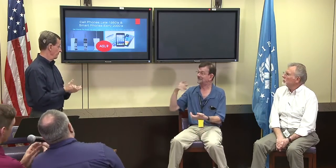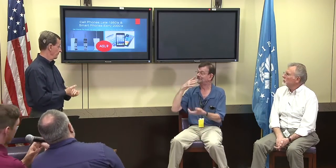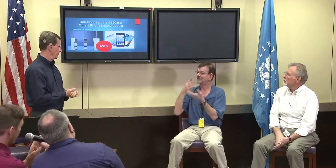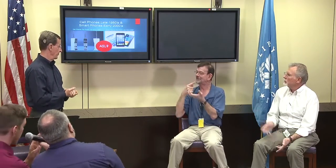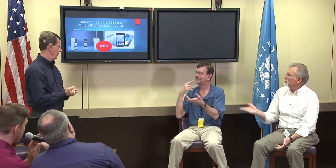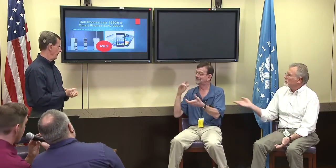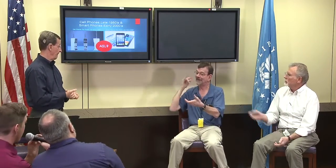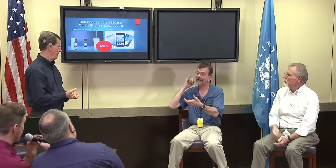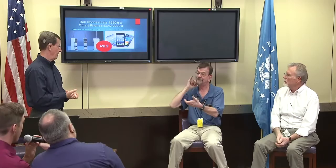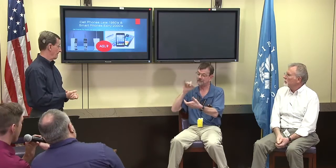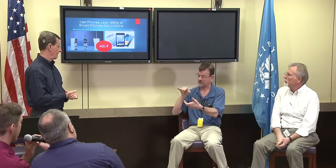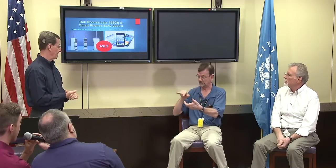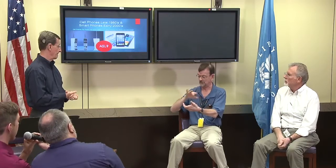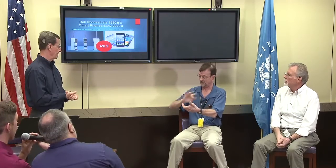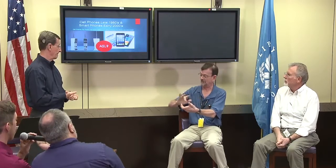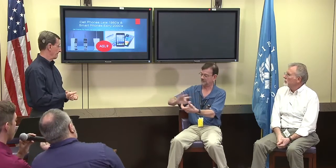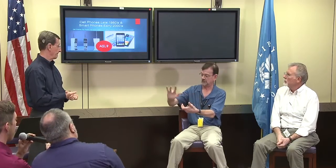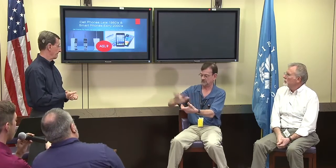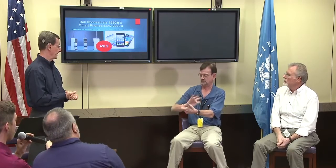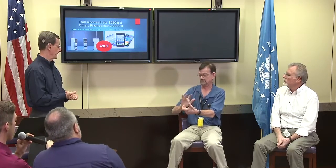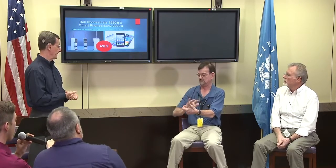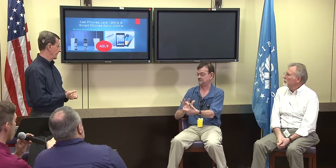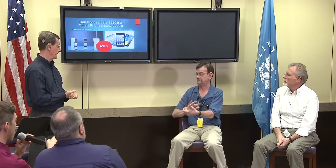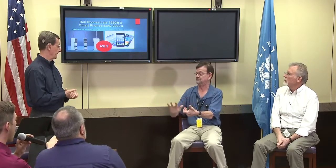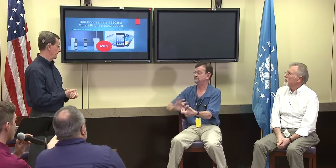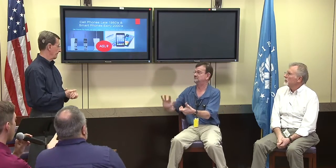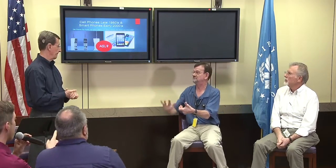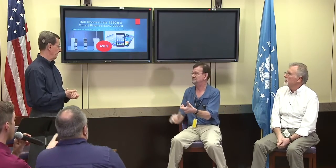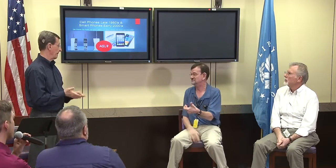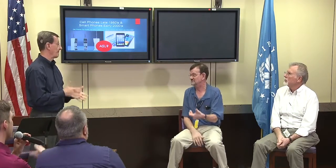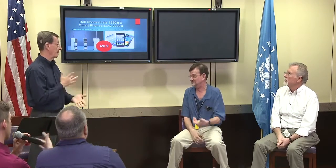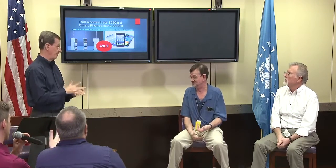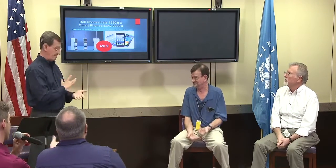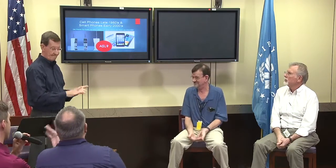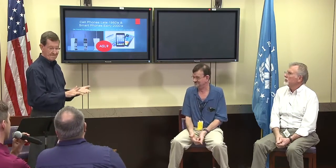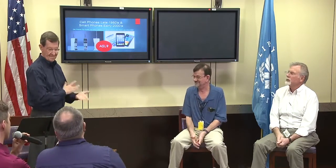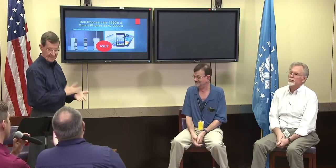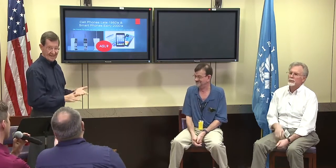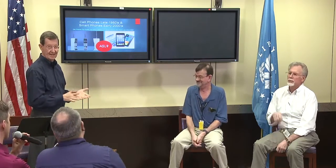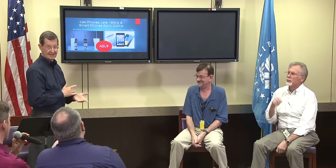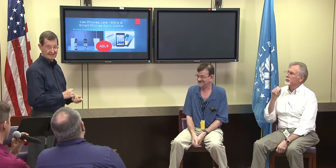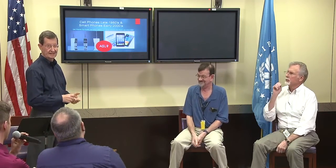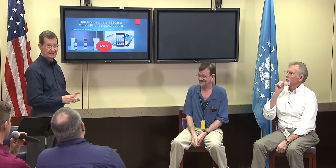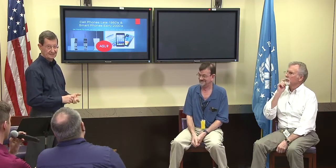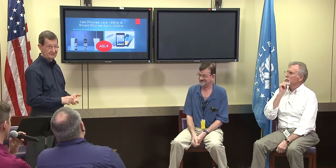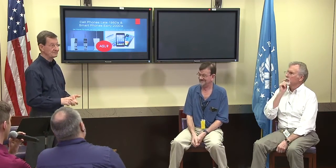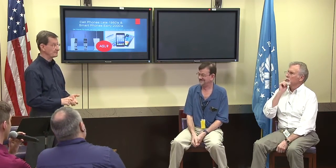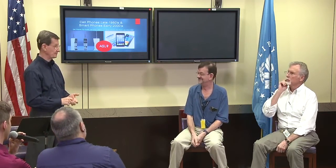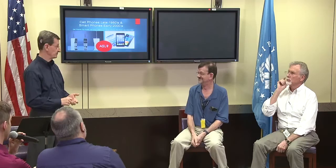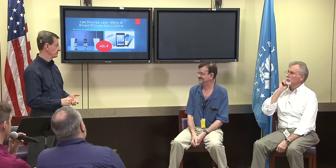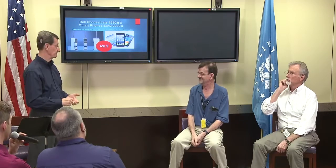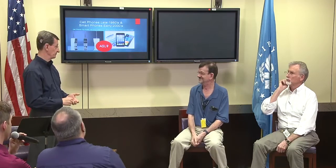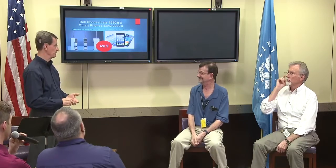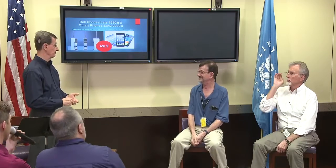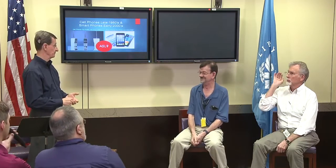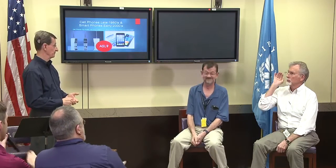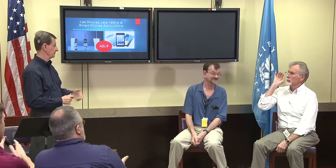Gerald Voltman: There's another sign for like the iPhone or an iPad but just the swiping and scrolling motion.